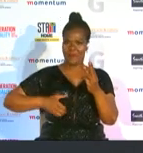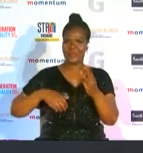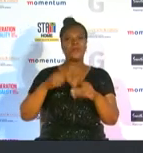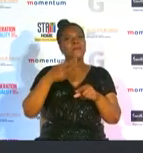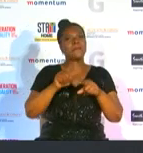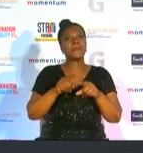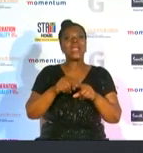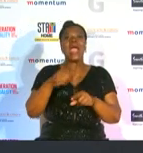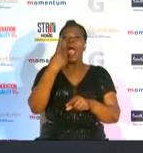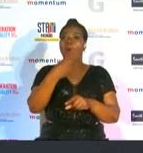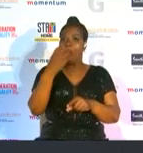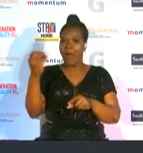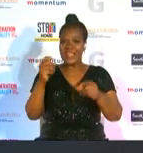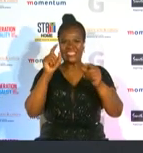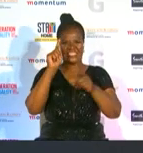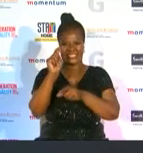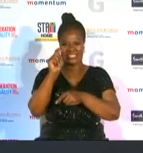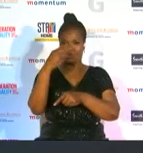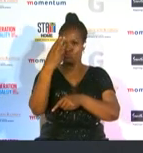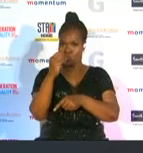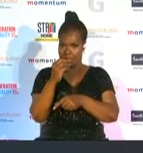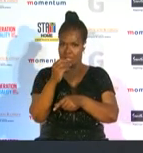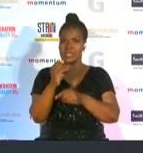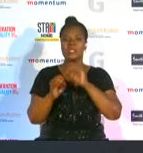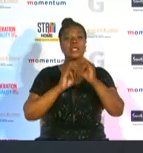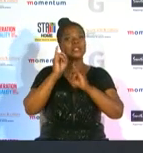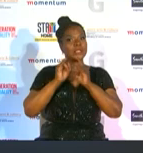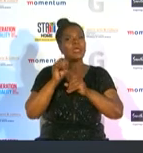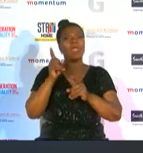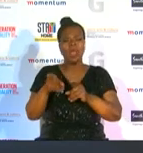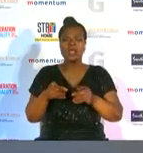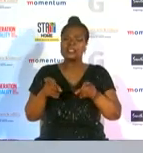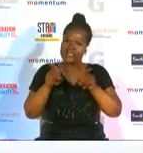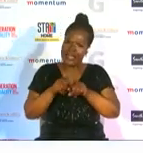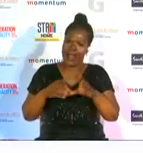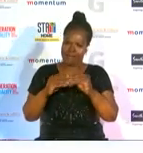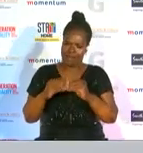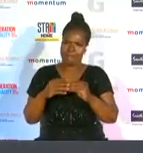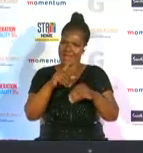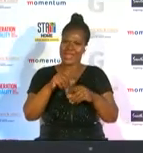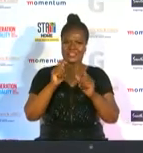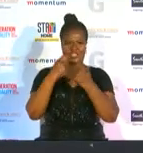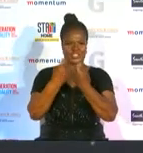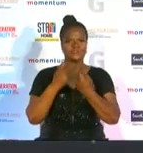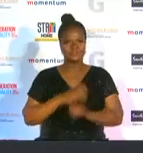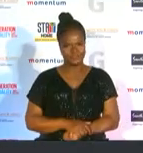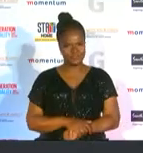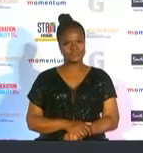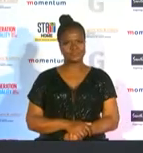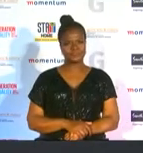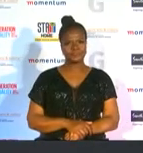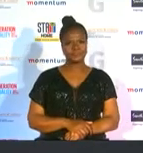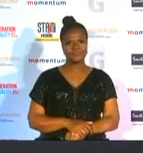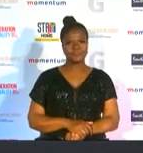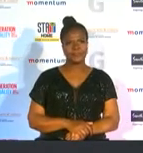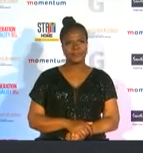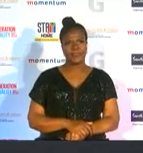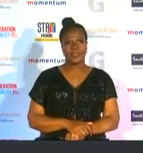t20 internationals and remains an influential member of the team